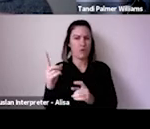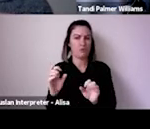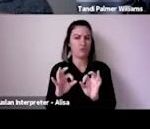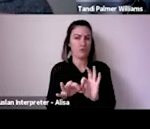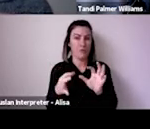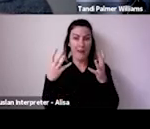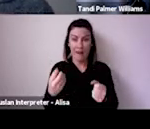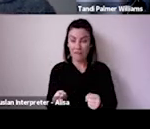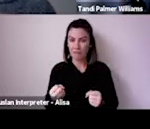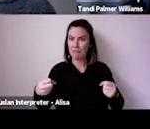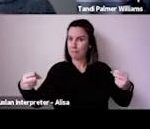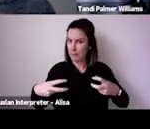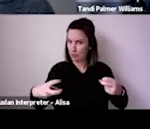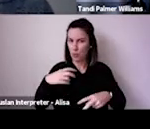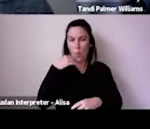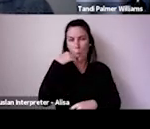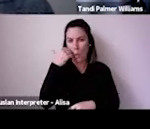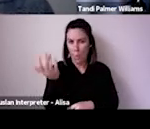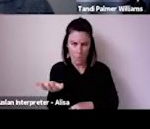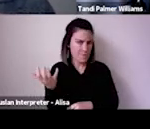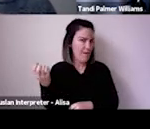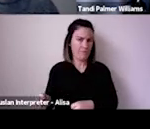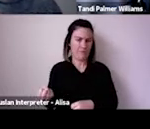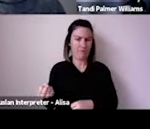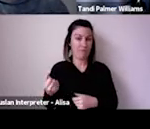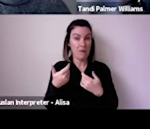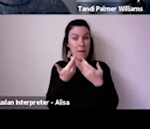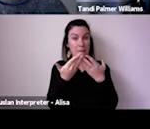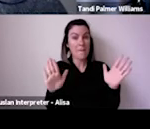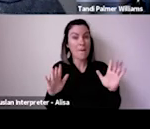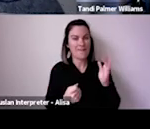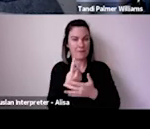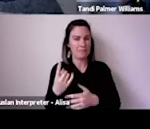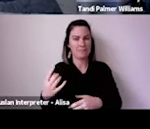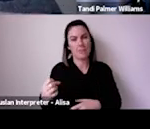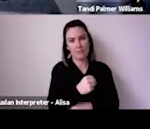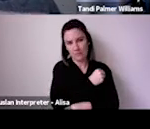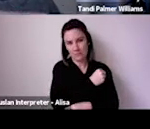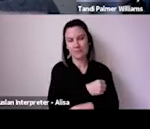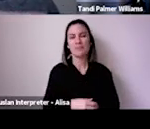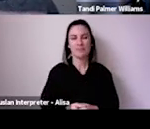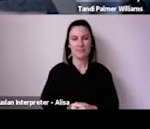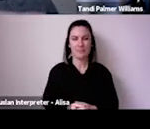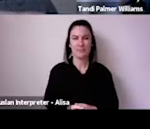well as very quickly getting our heads around the various government support packages and